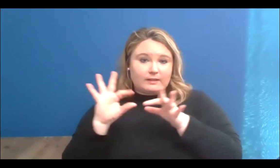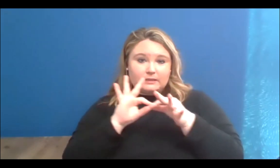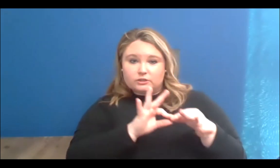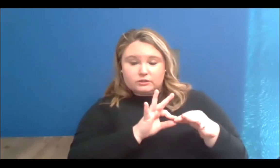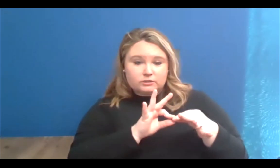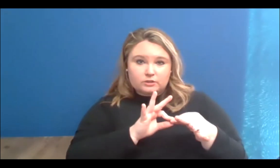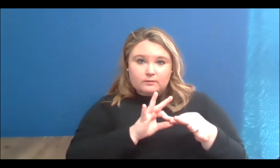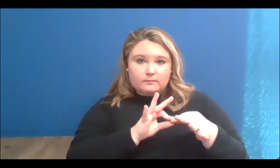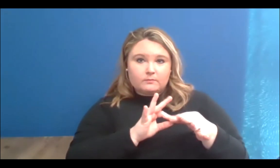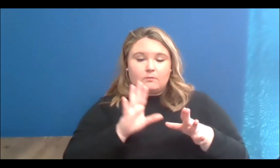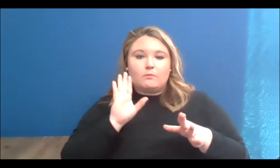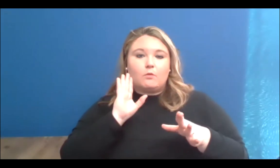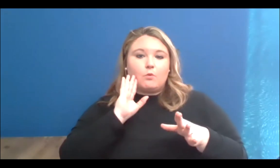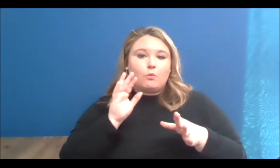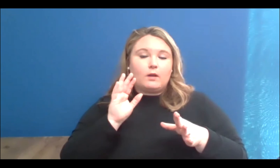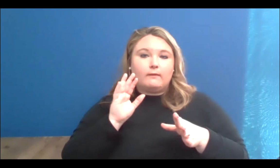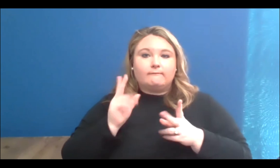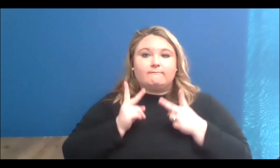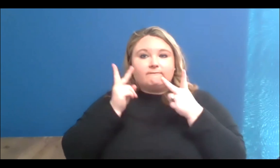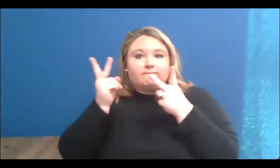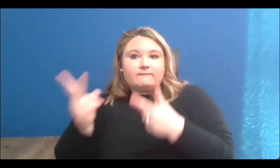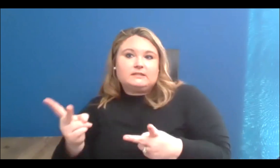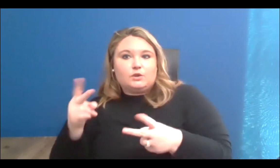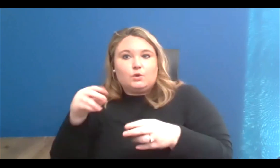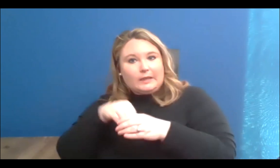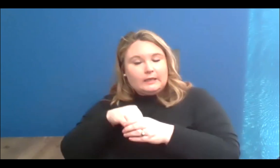everything's okay. You will feel that sense of hope in your life. Believe it,